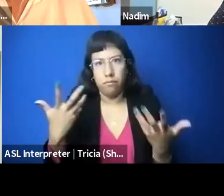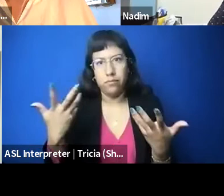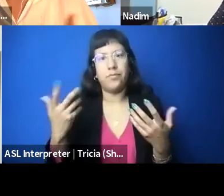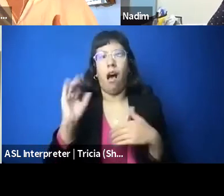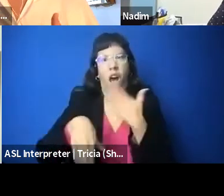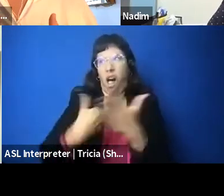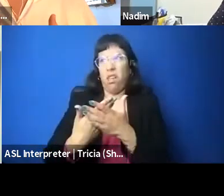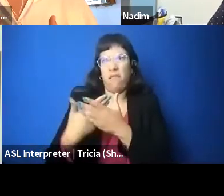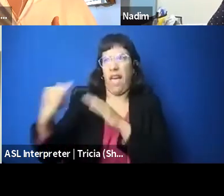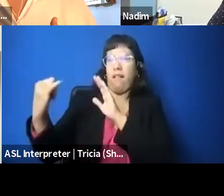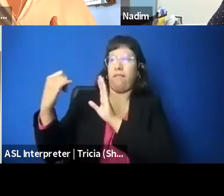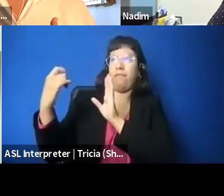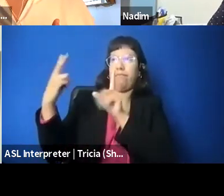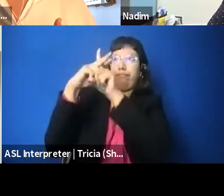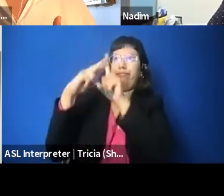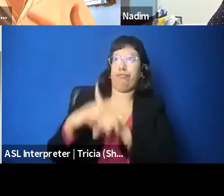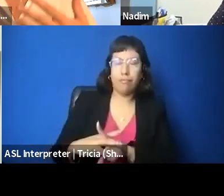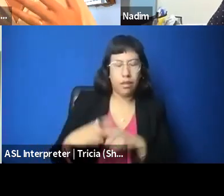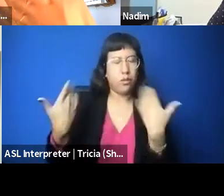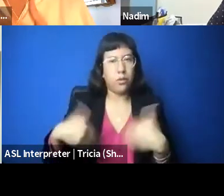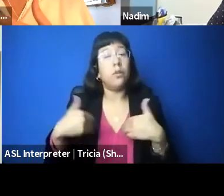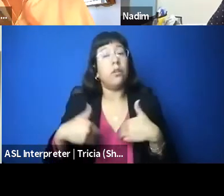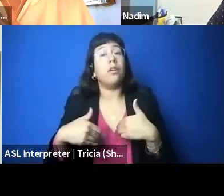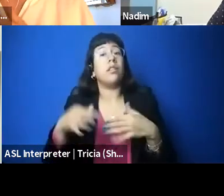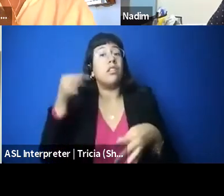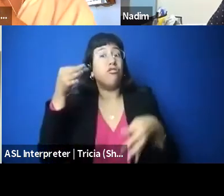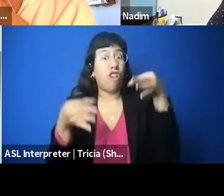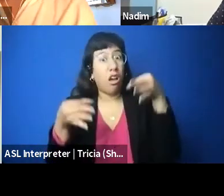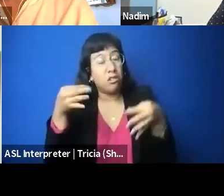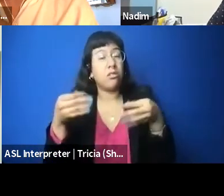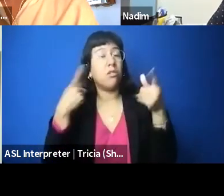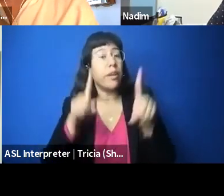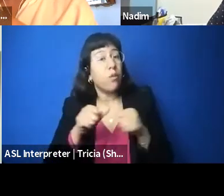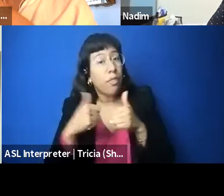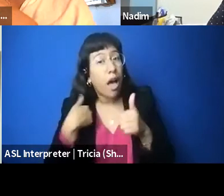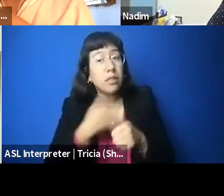The Jewish National Fund claims harms to some of its trees that it planted along the Gaza border.